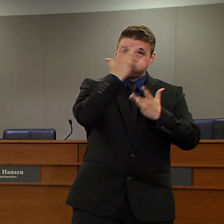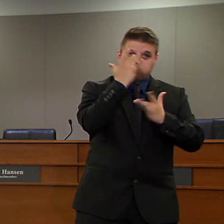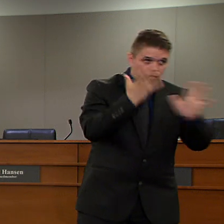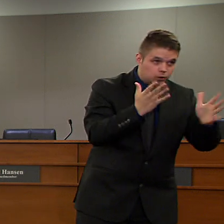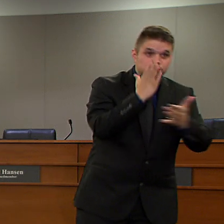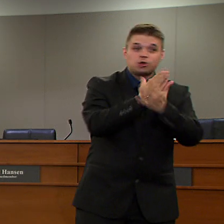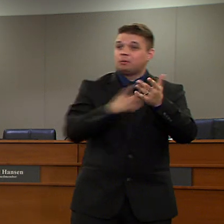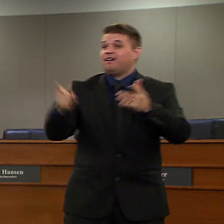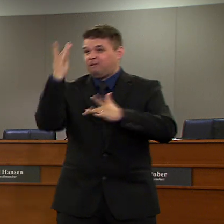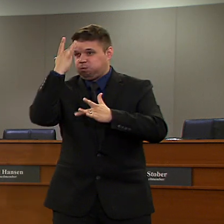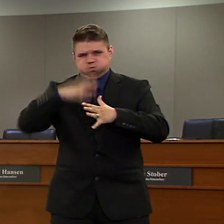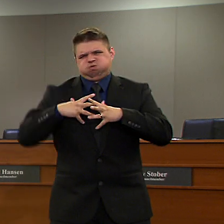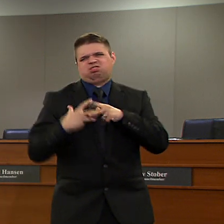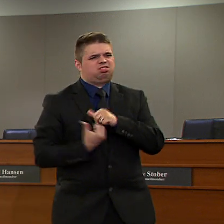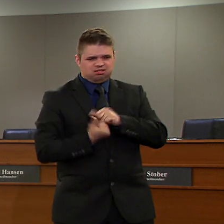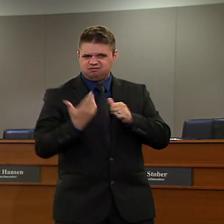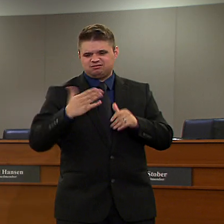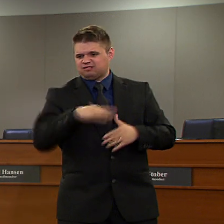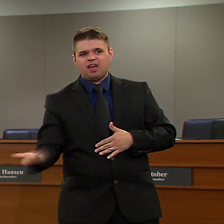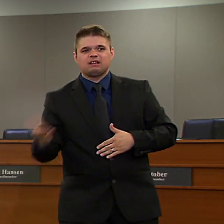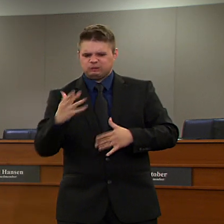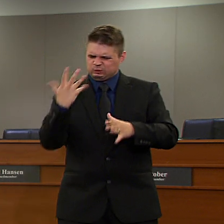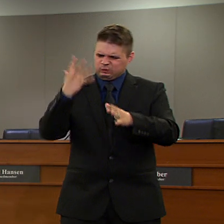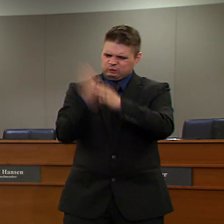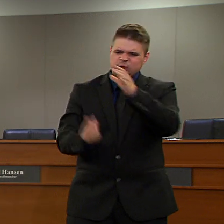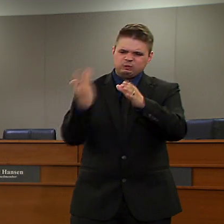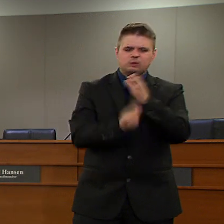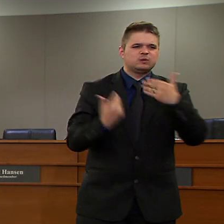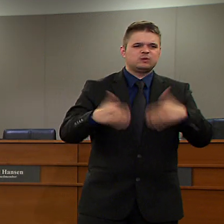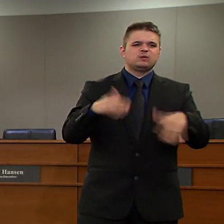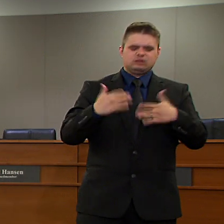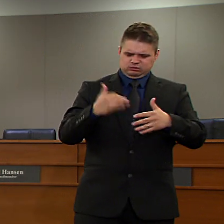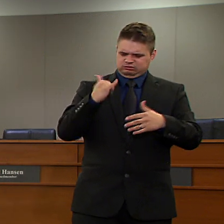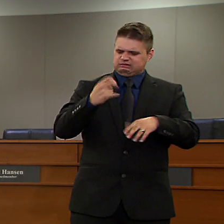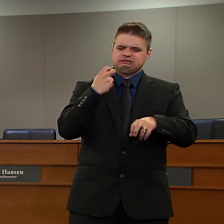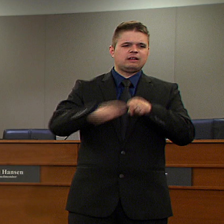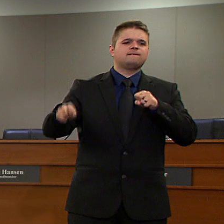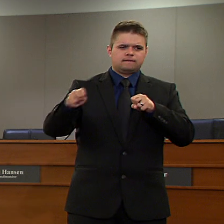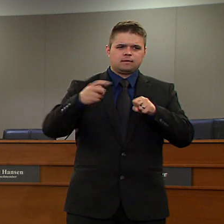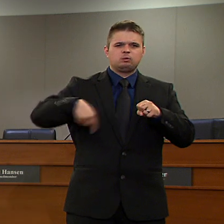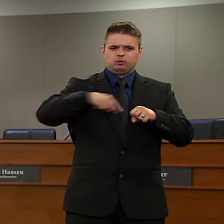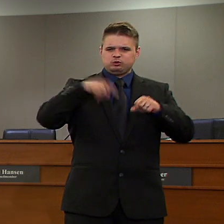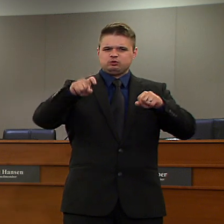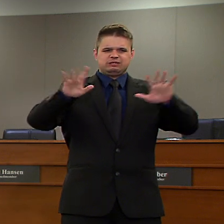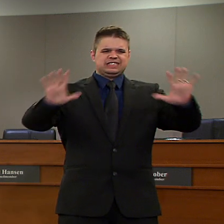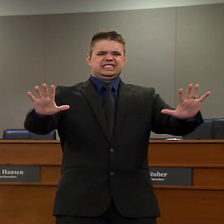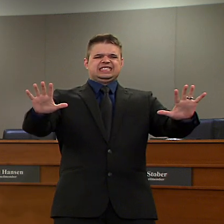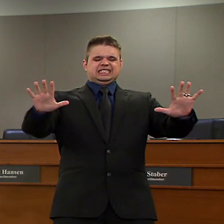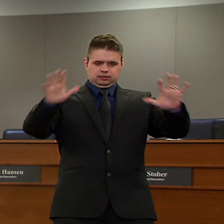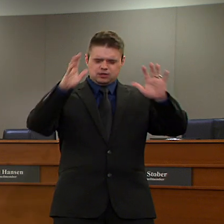and stressful time in life. We all want to get back to work, to see our local businesses open